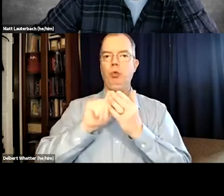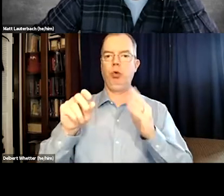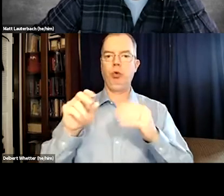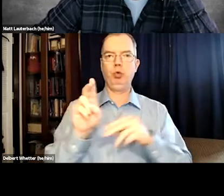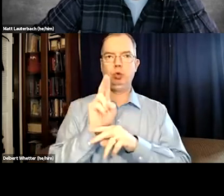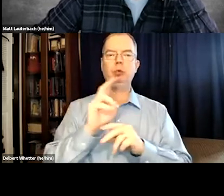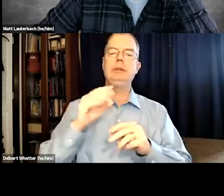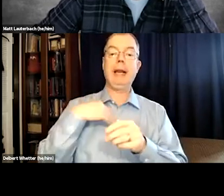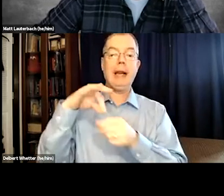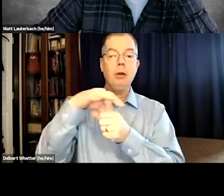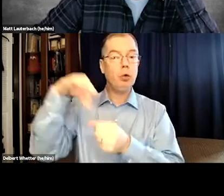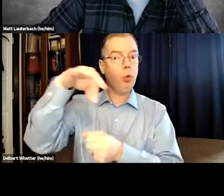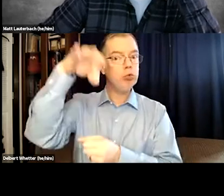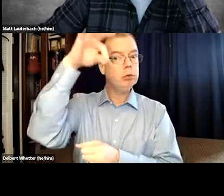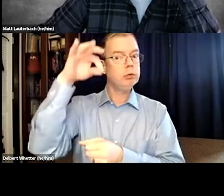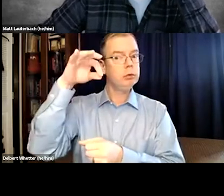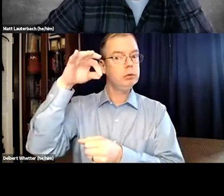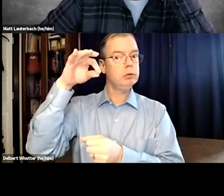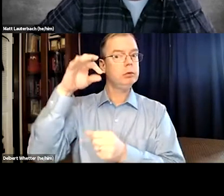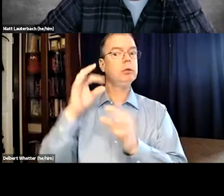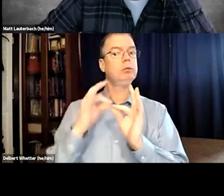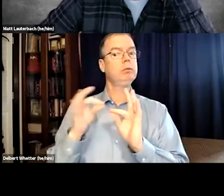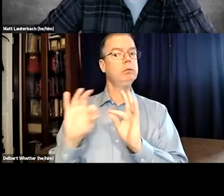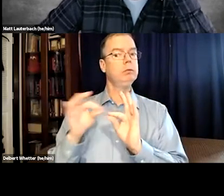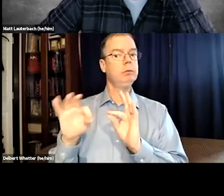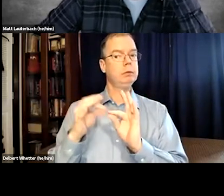So one example is a ghost.